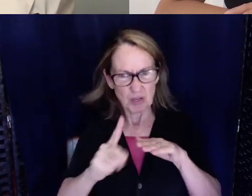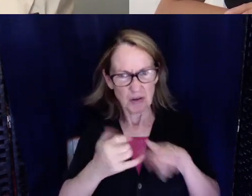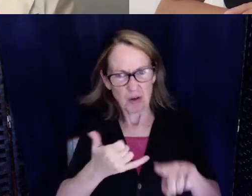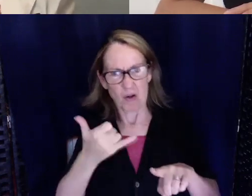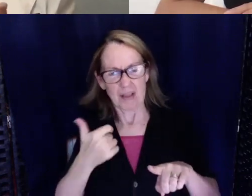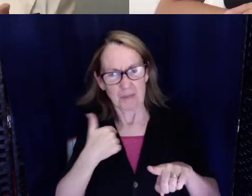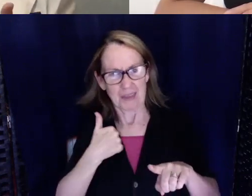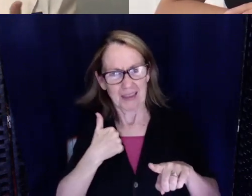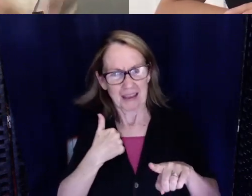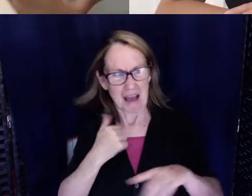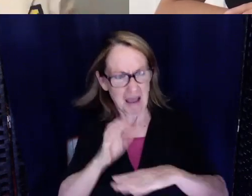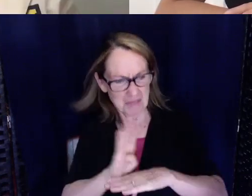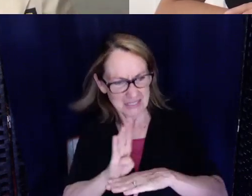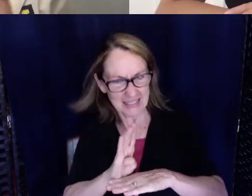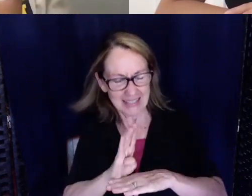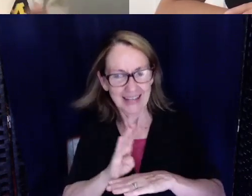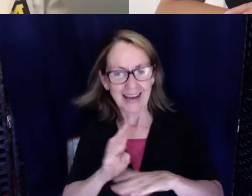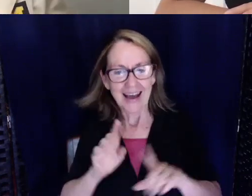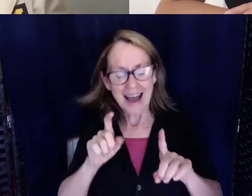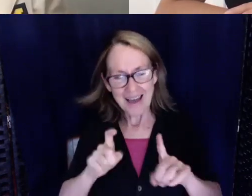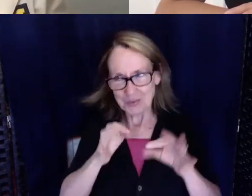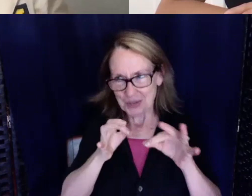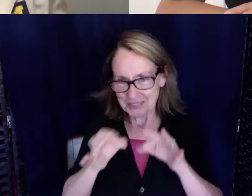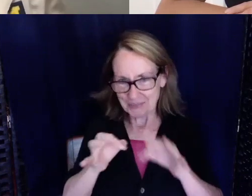So I have to explain that kind of to be like oh